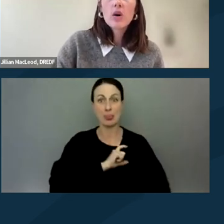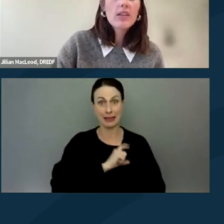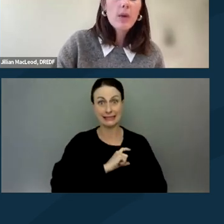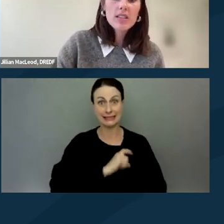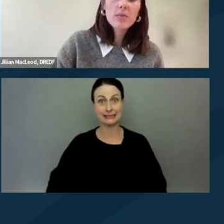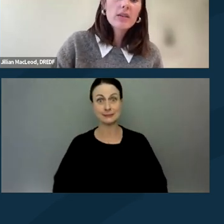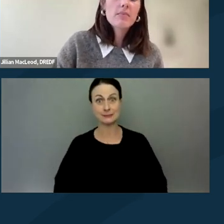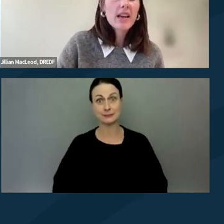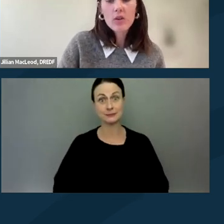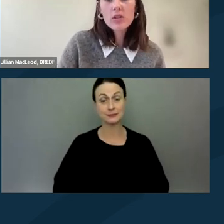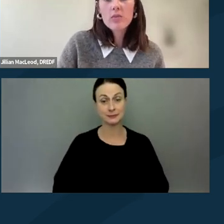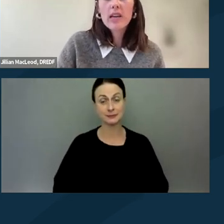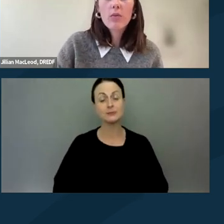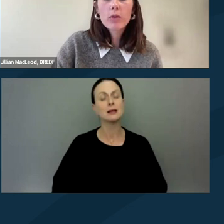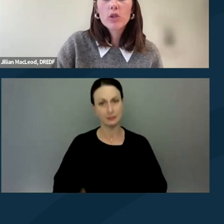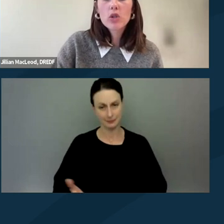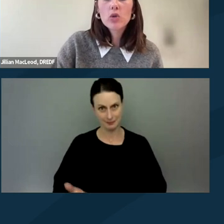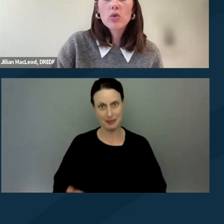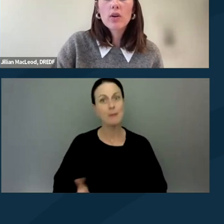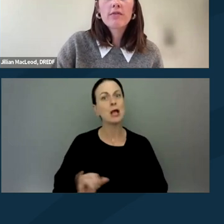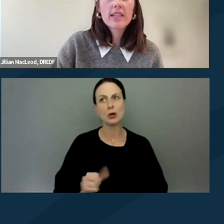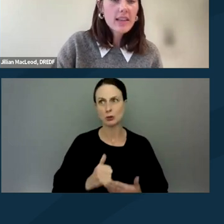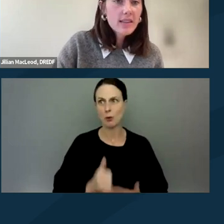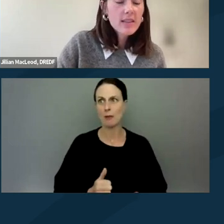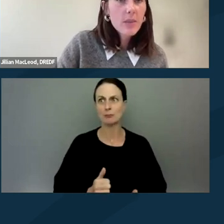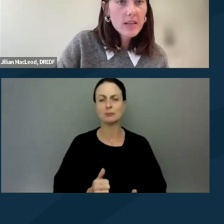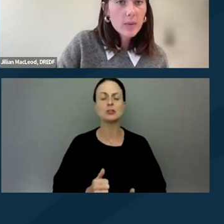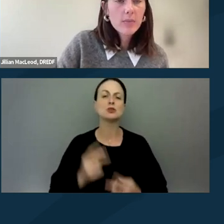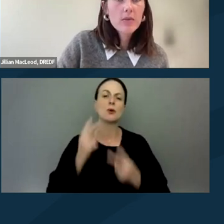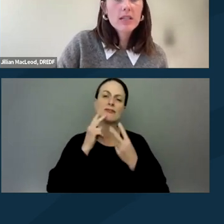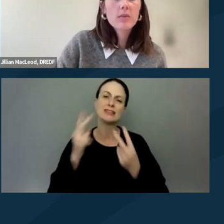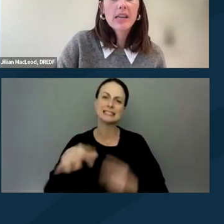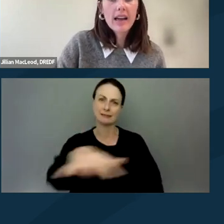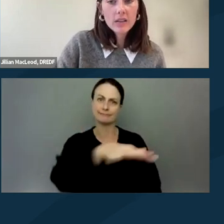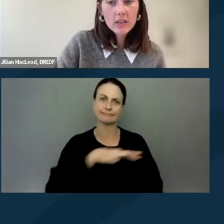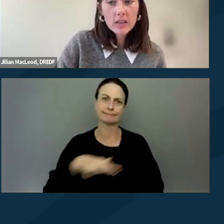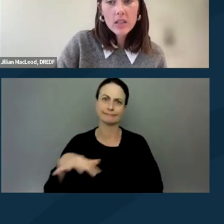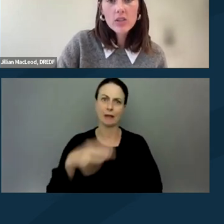So if possible, it may also be helpful to visit the space where the protest will be held